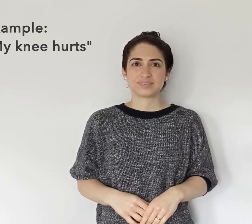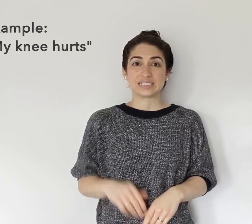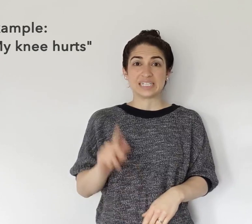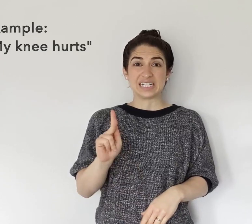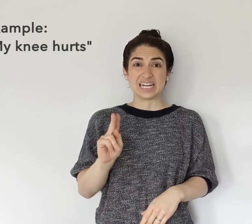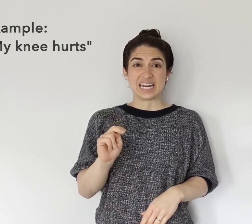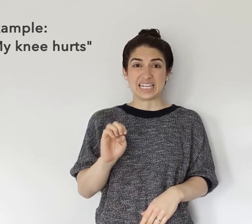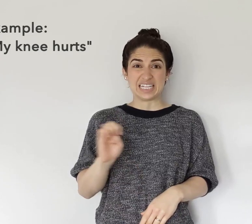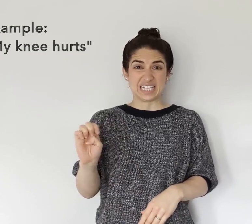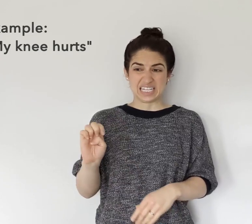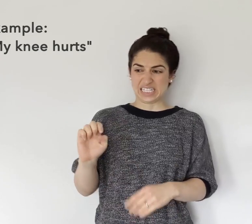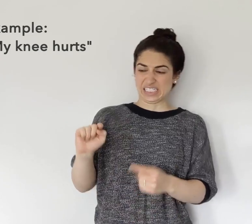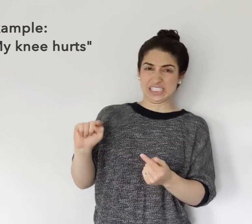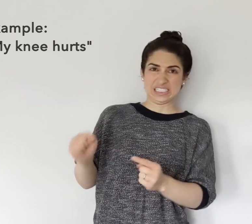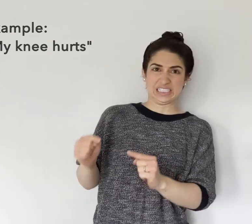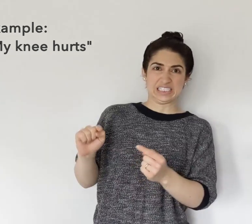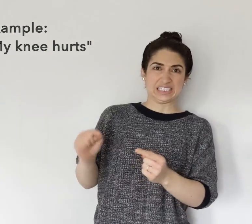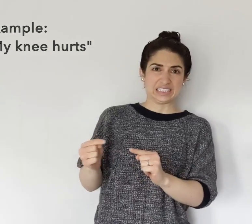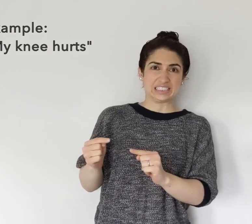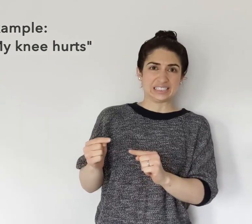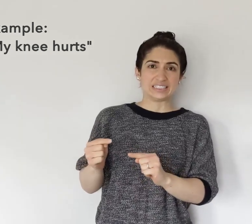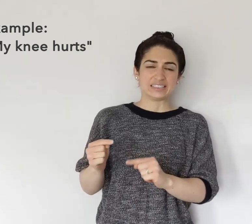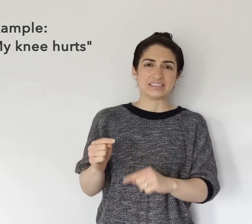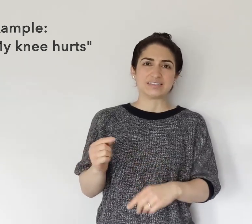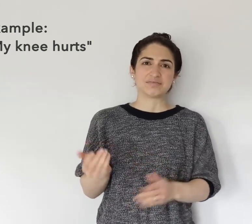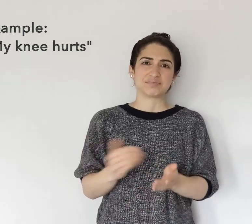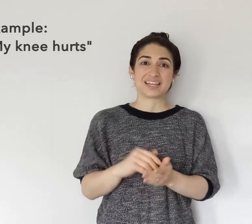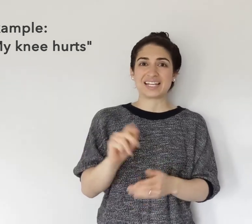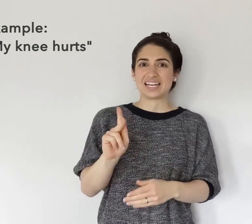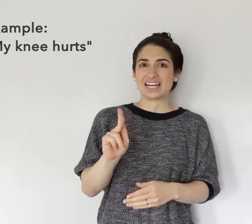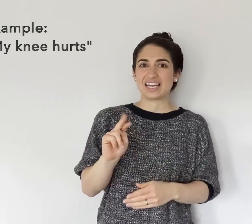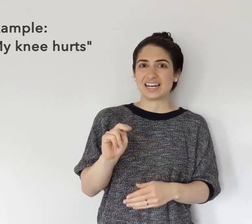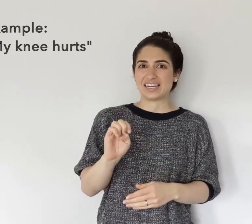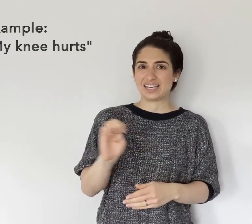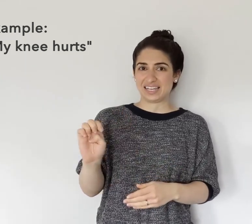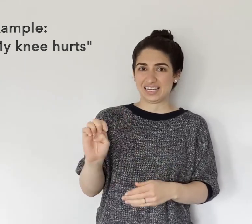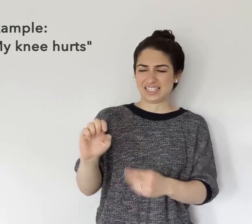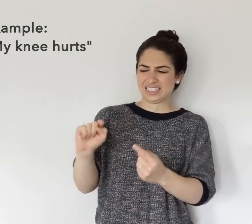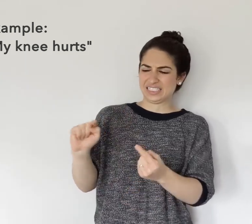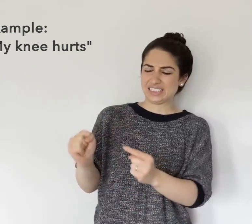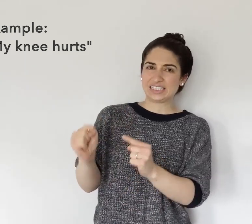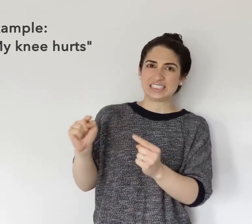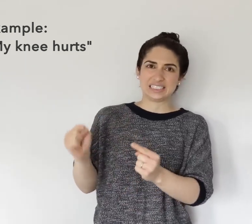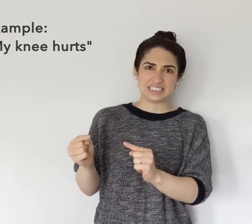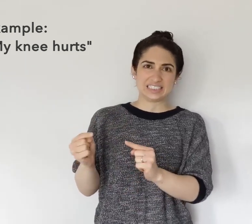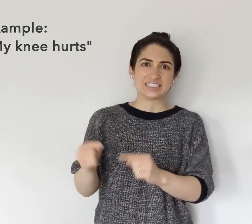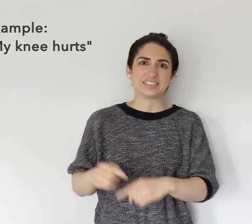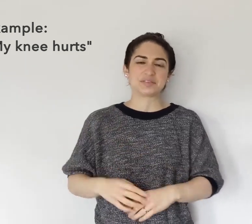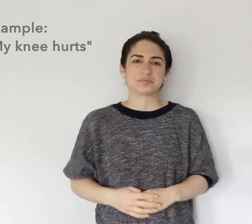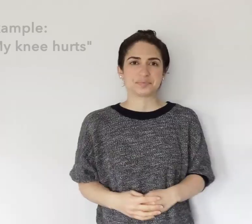For example: "My knee hurts." Again: KNEE HURTS